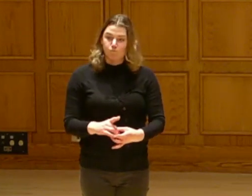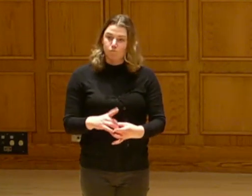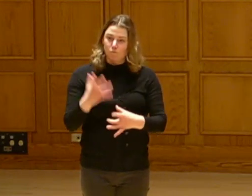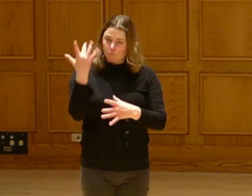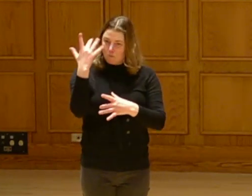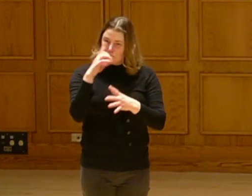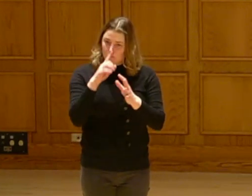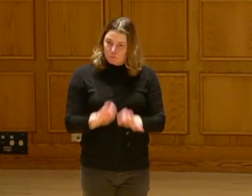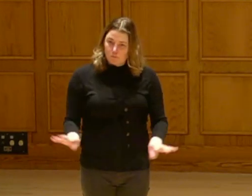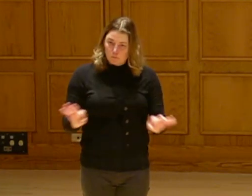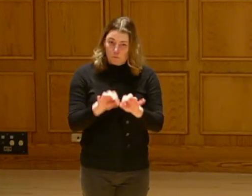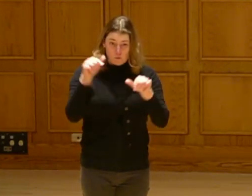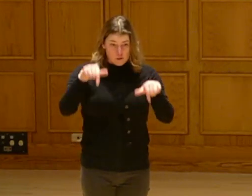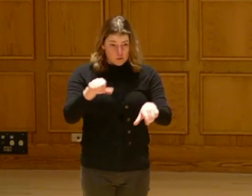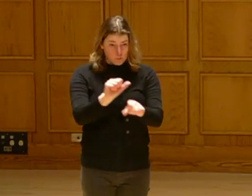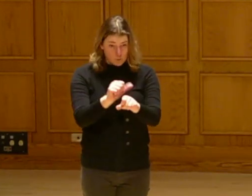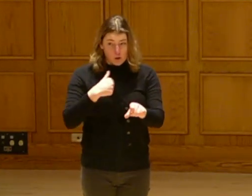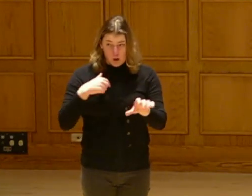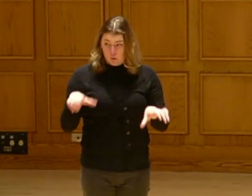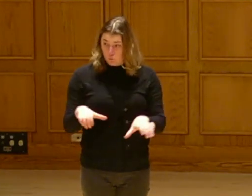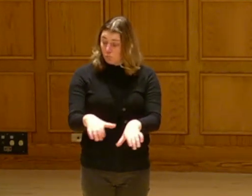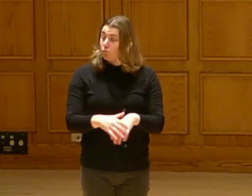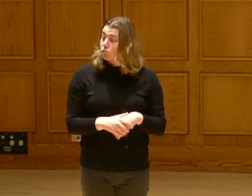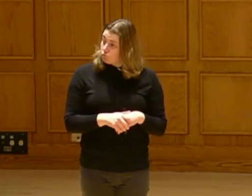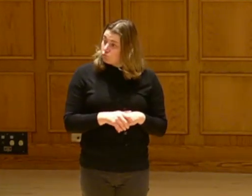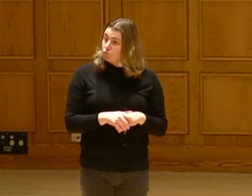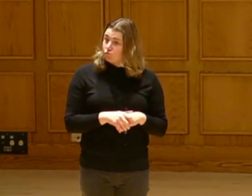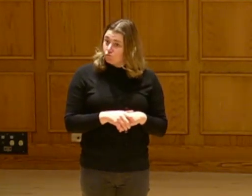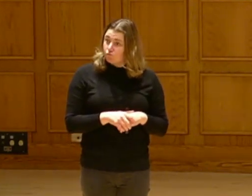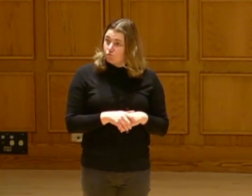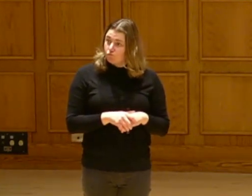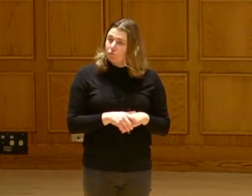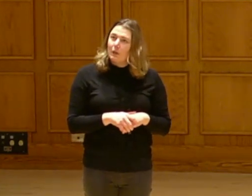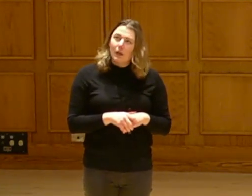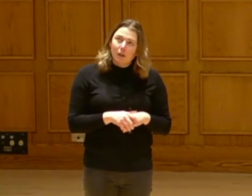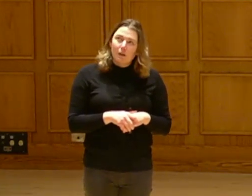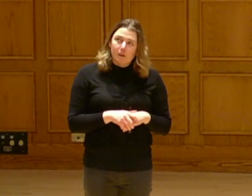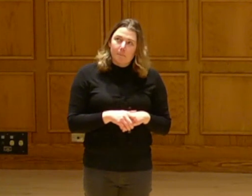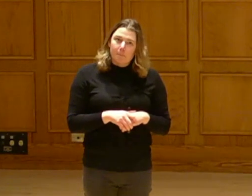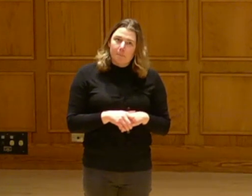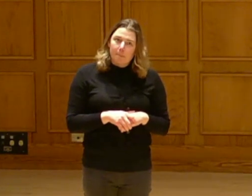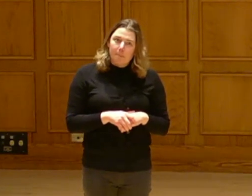And those work that I do. I really do believe that the transportation system.